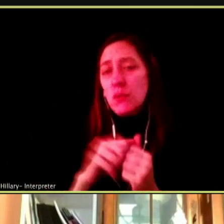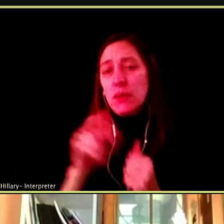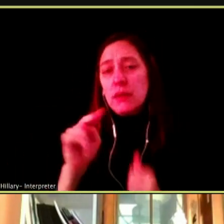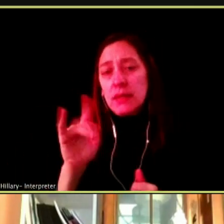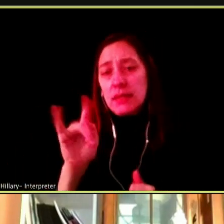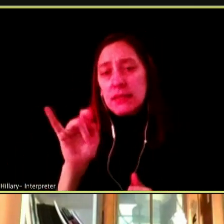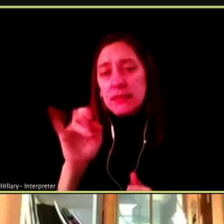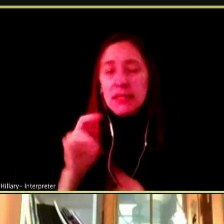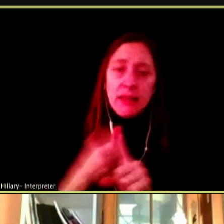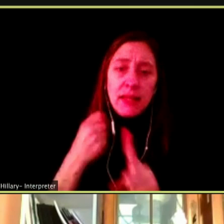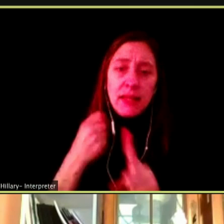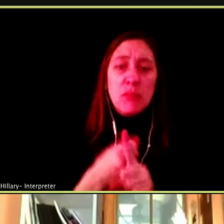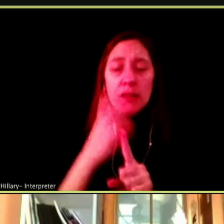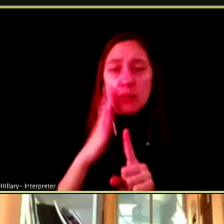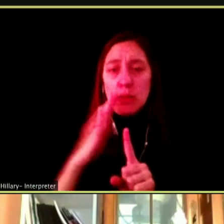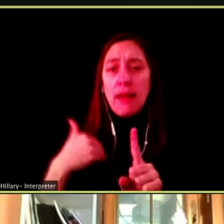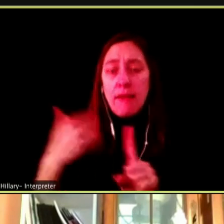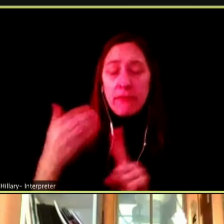HAVE IN THE FUTURE.